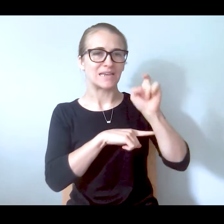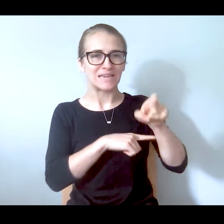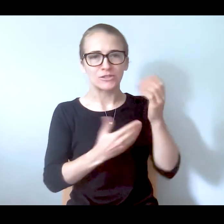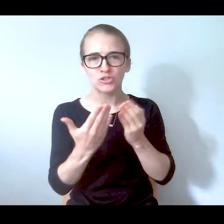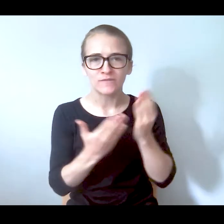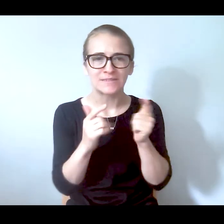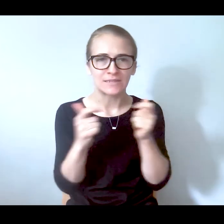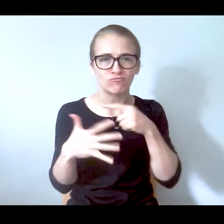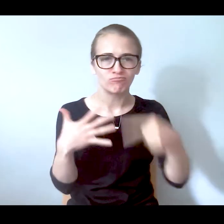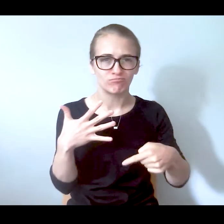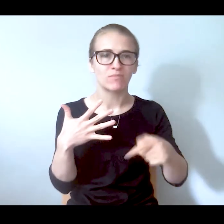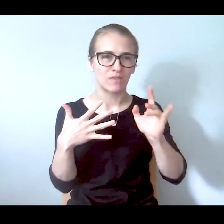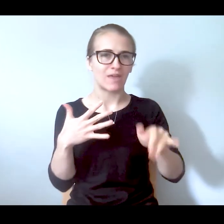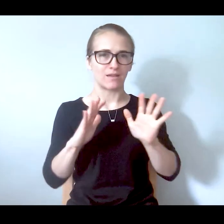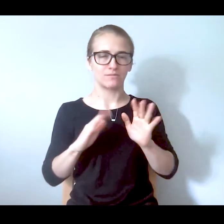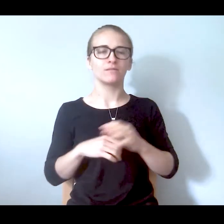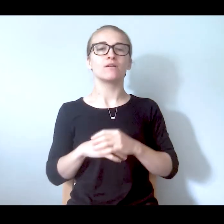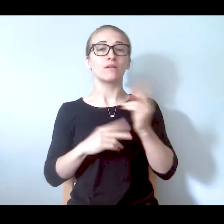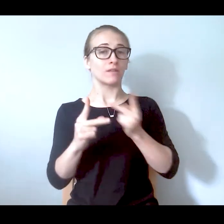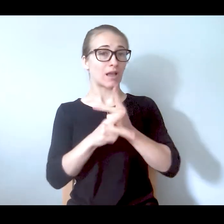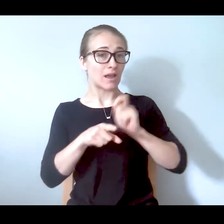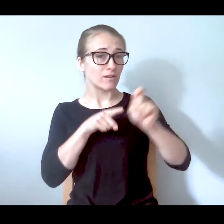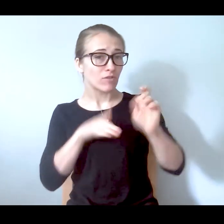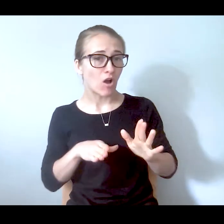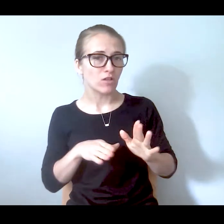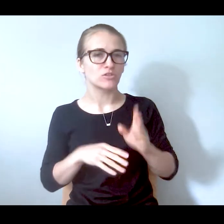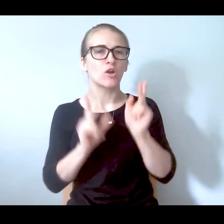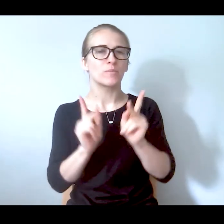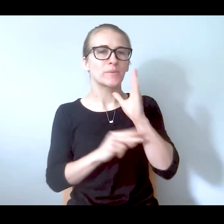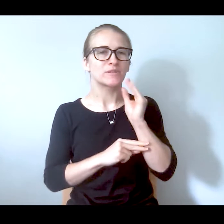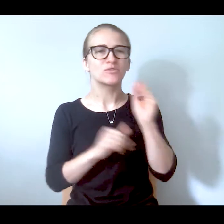services. The type of callers are first episode psychosis,